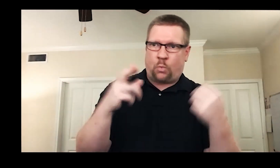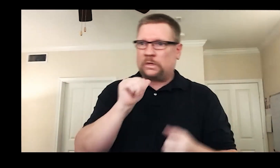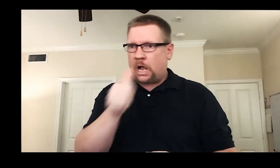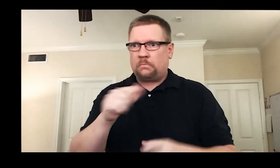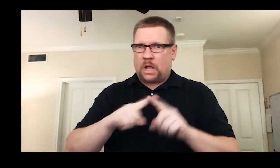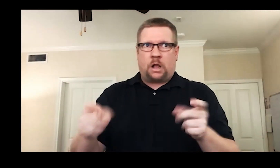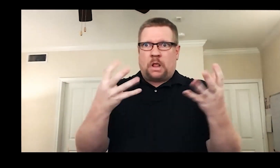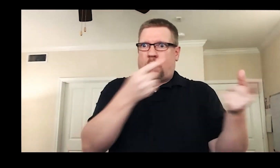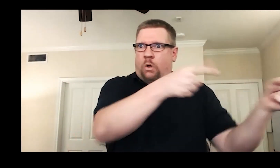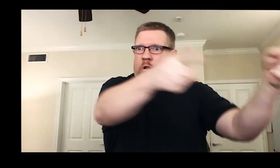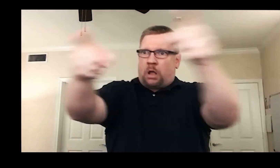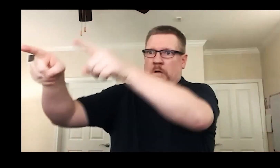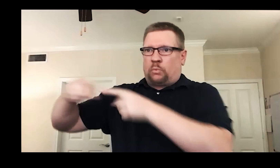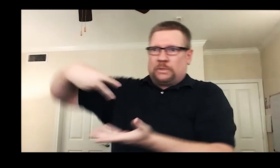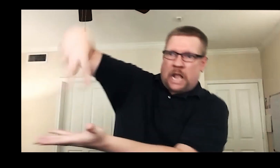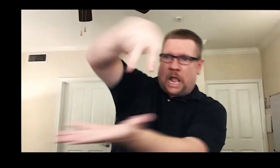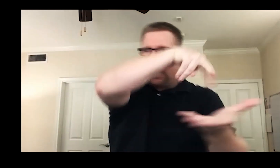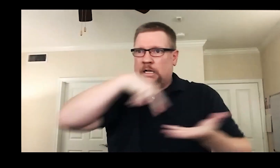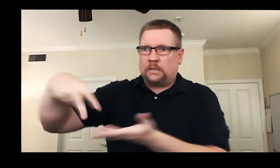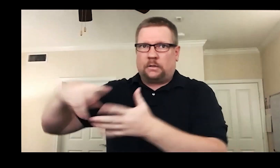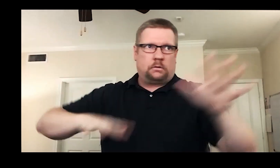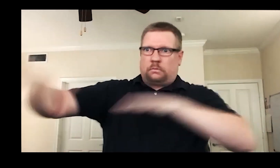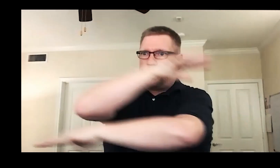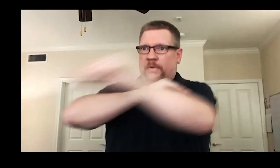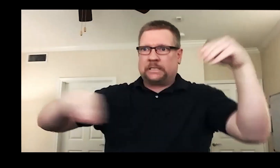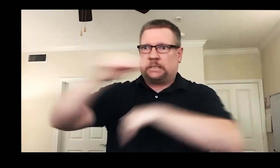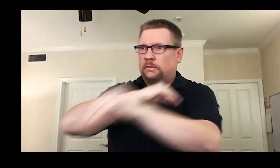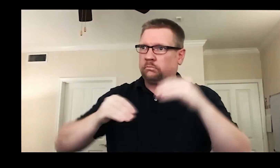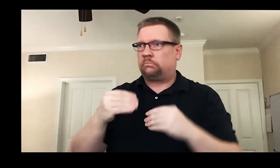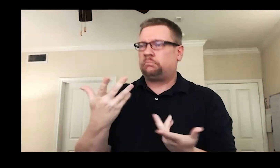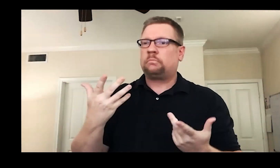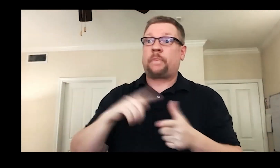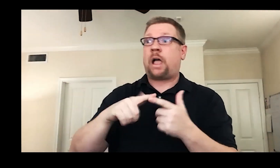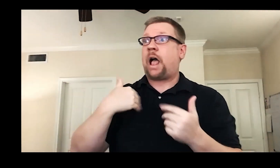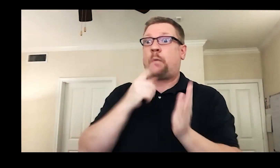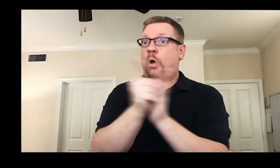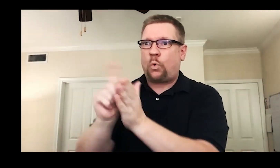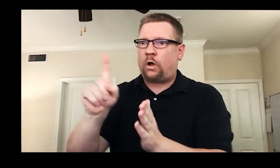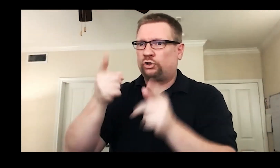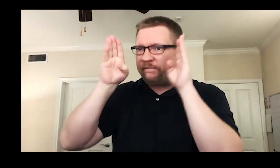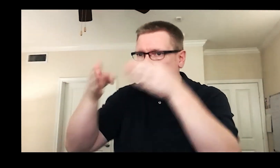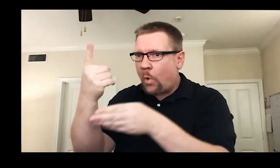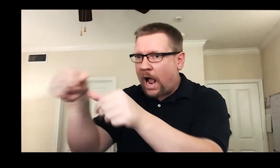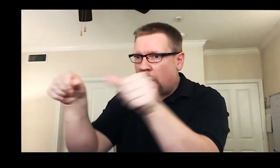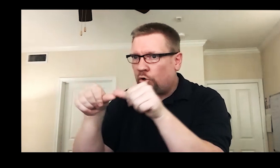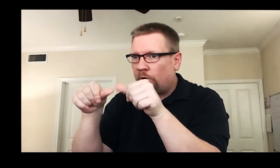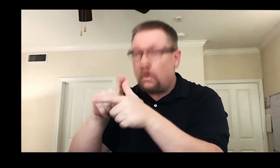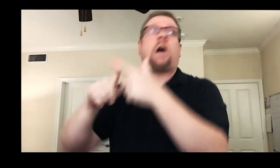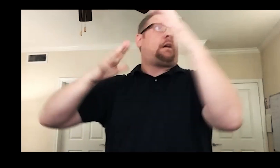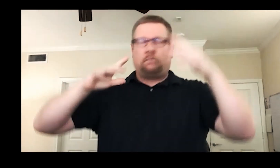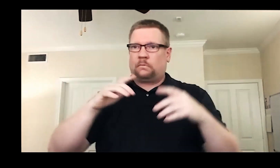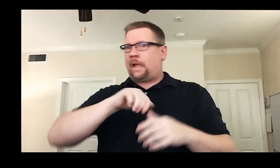audience needs to know where to look when there is a moment of focus called for.